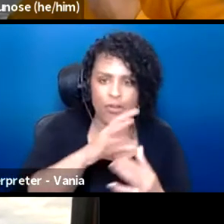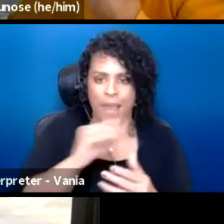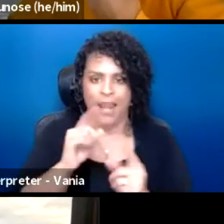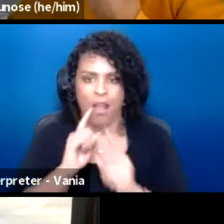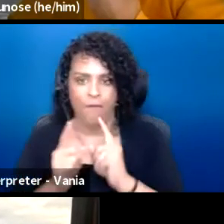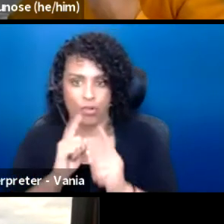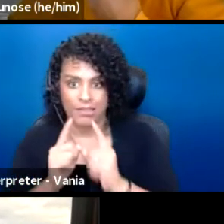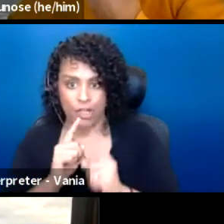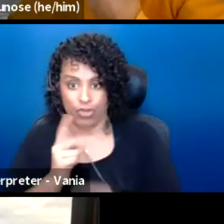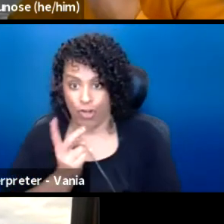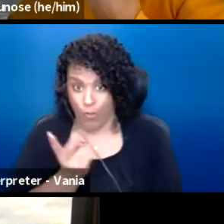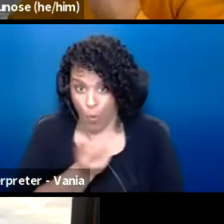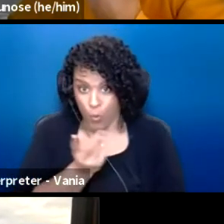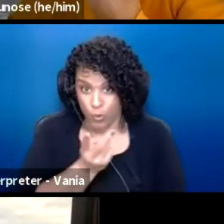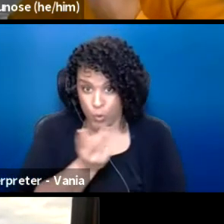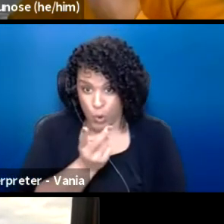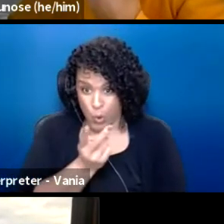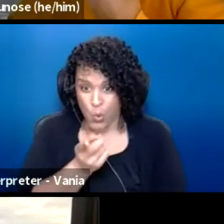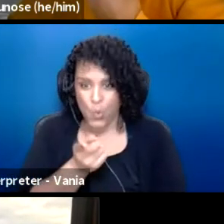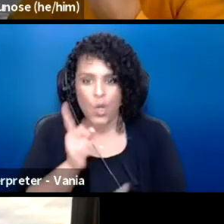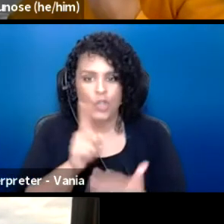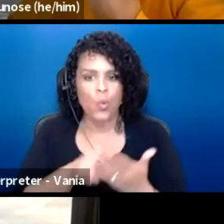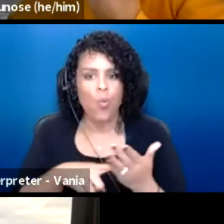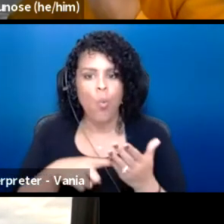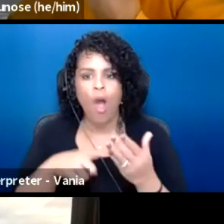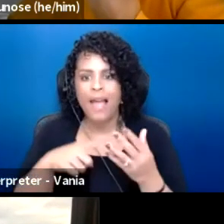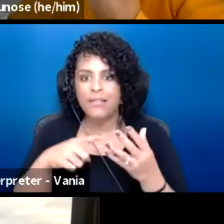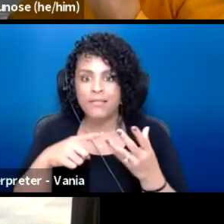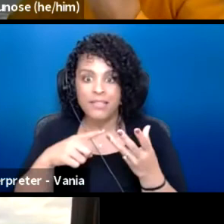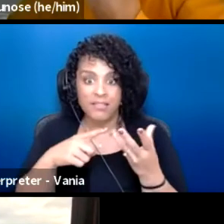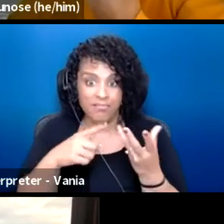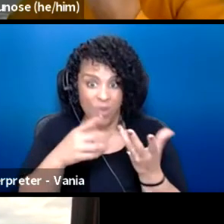And those two things are actually what moves people to change.